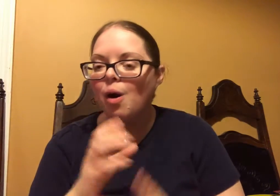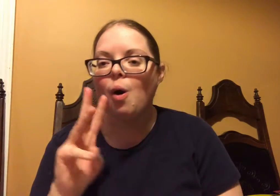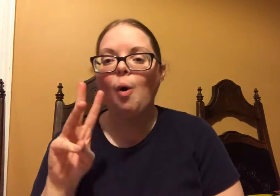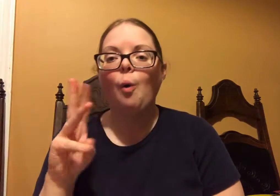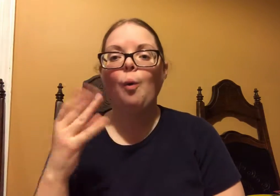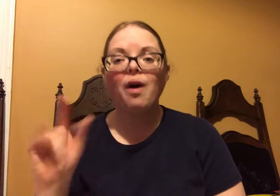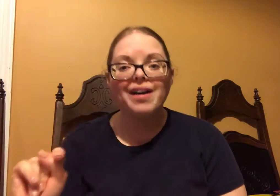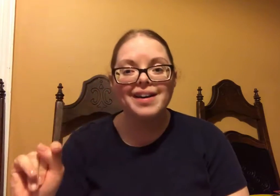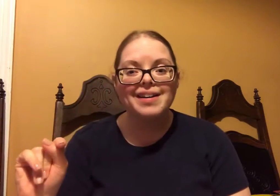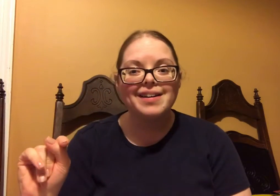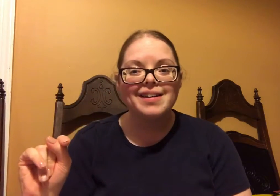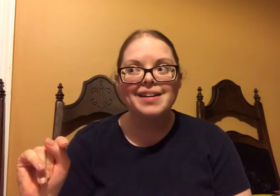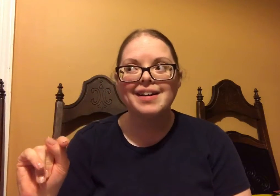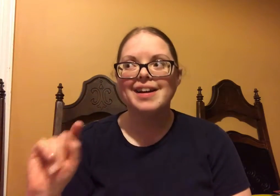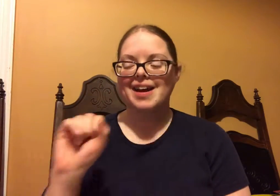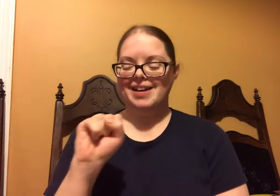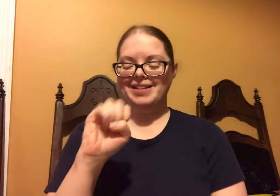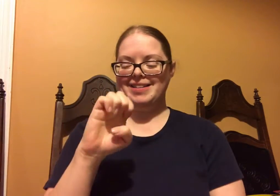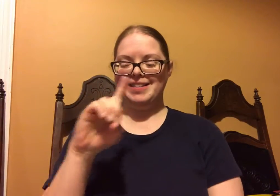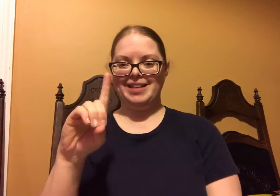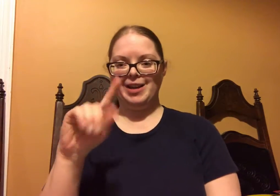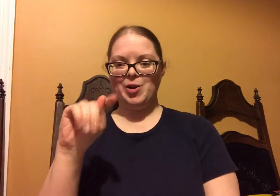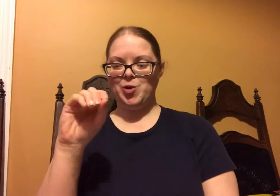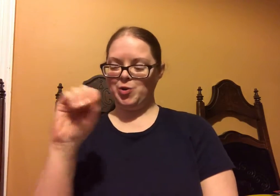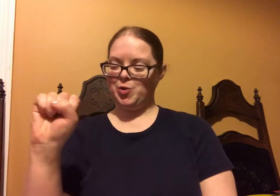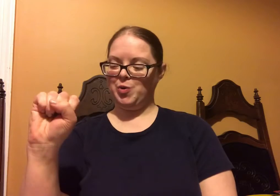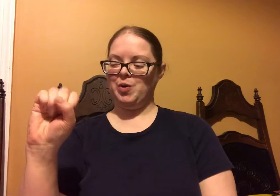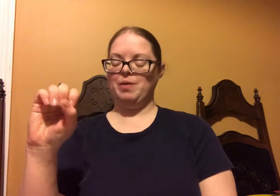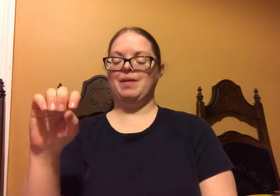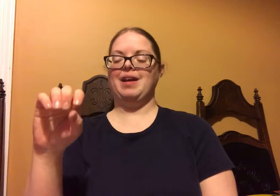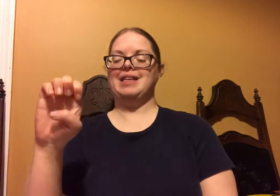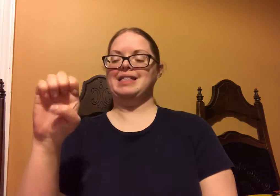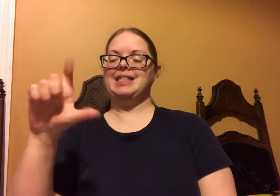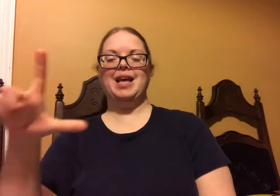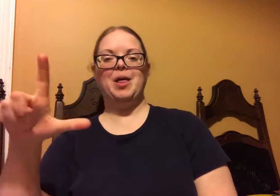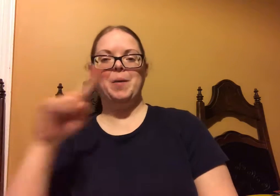What is that!